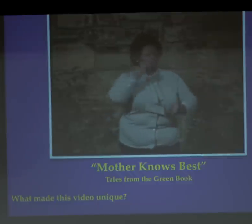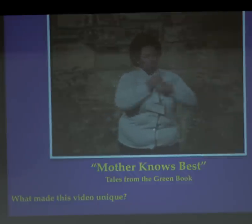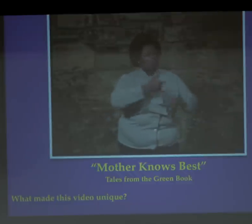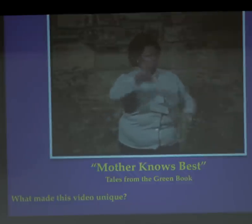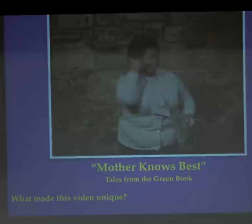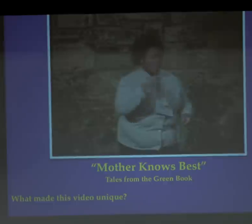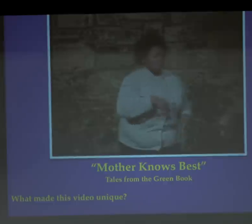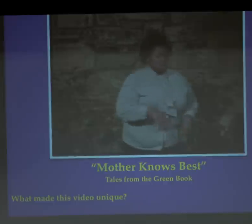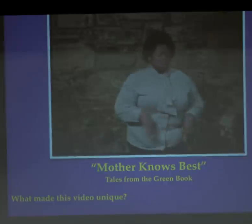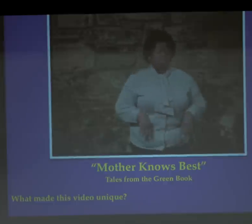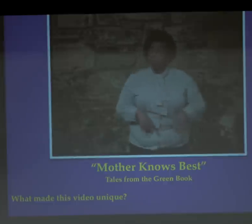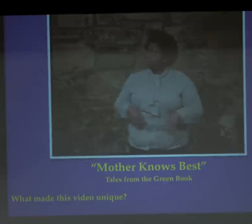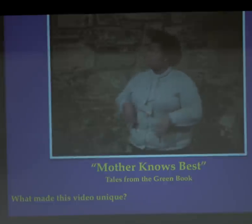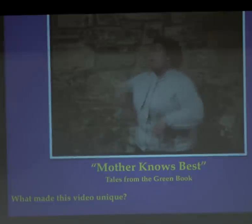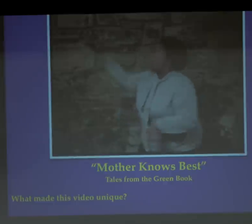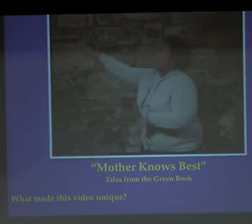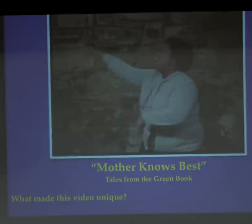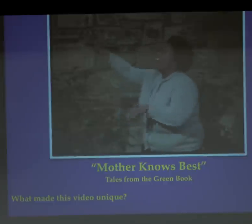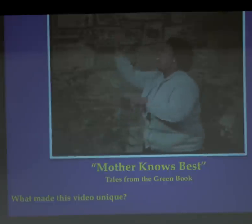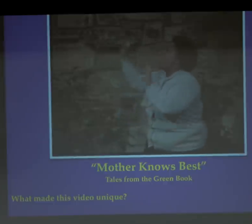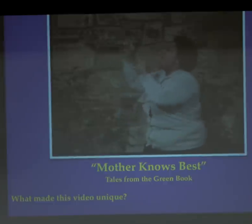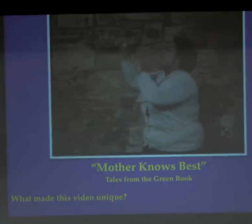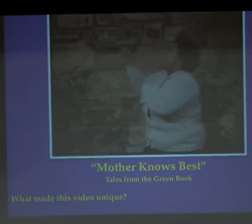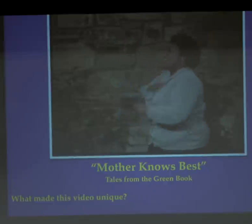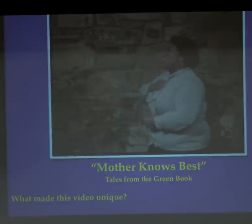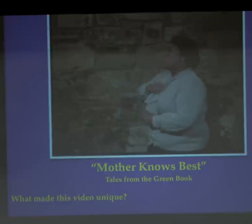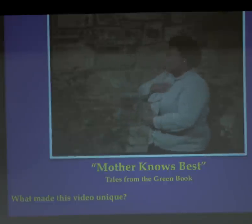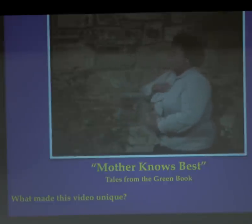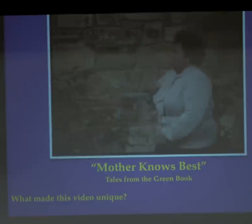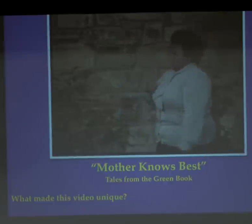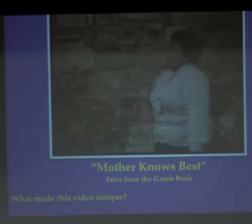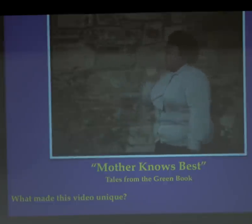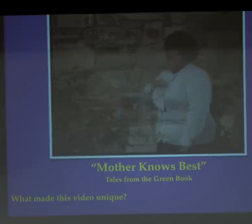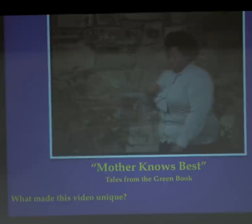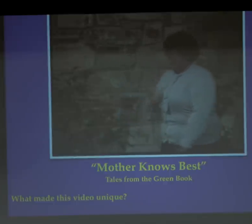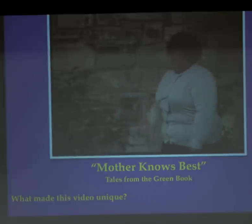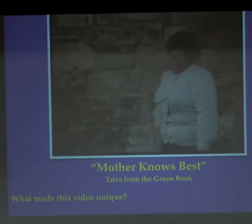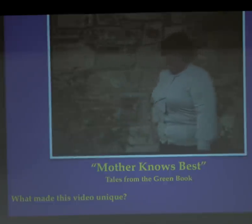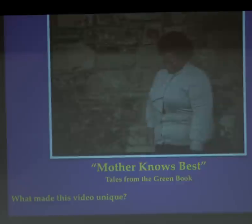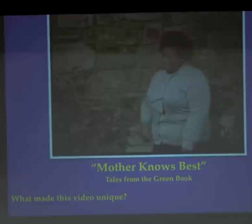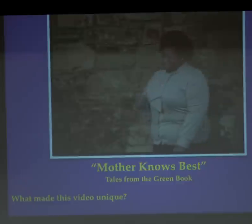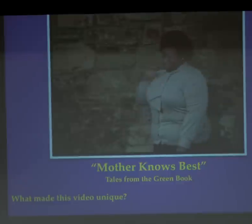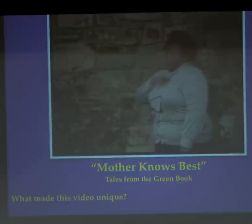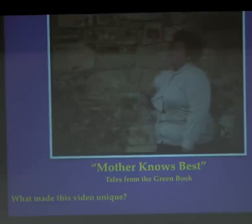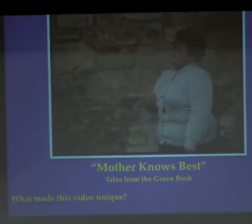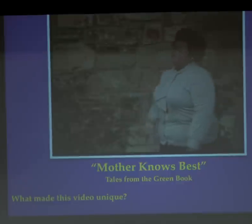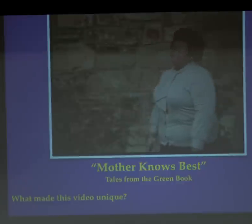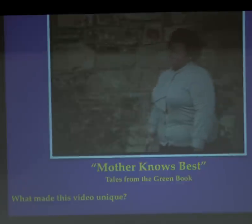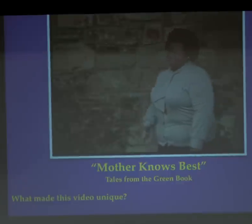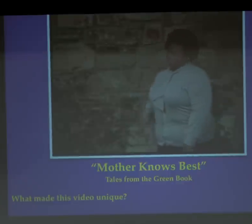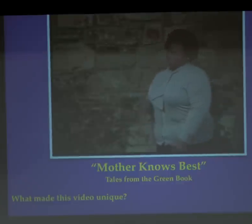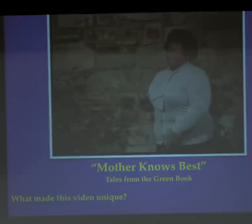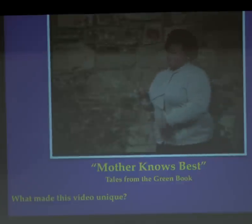She was still kind of denying it. And I said, "I'm going to ask her." And finally she copped to the truth.